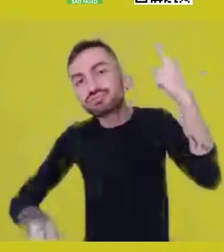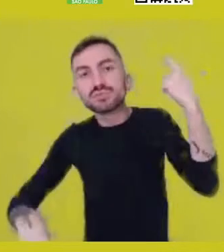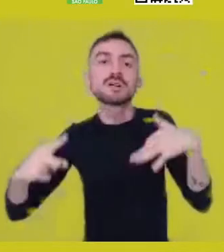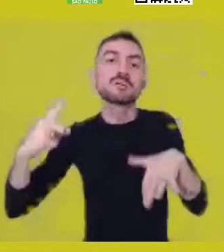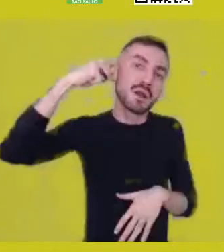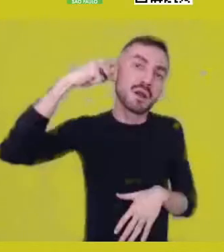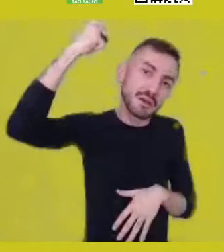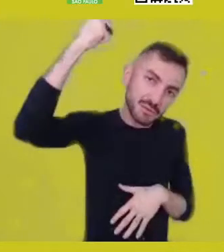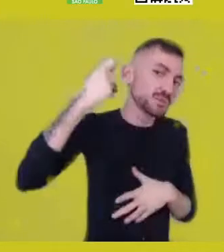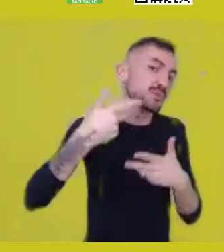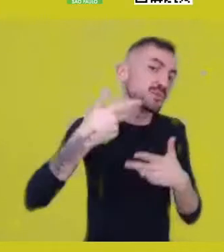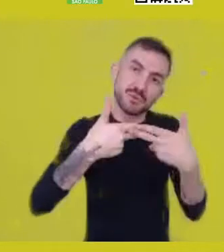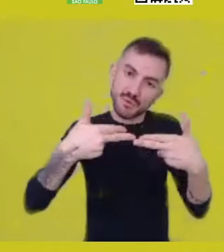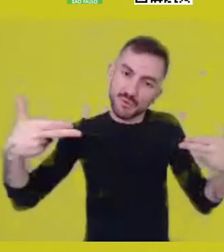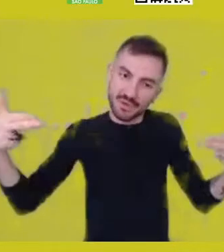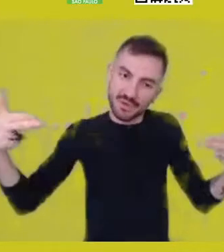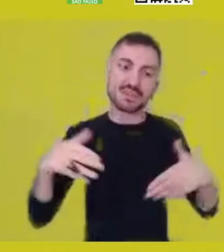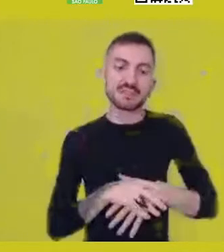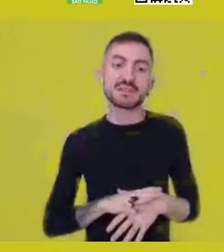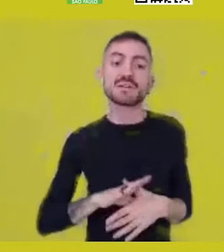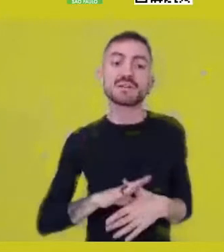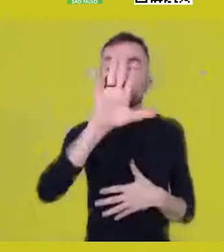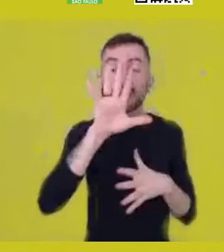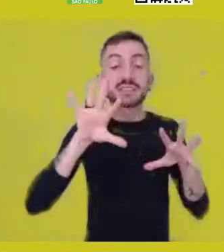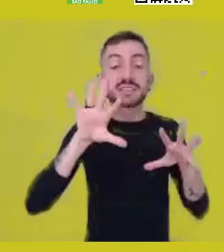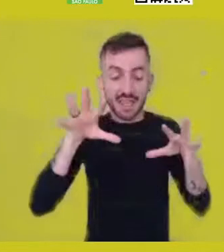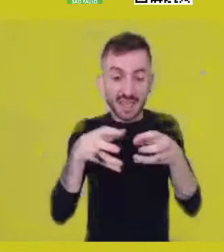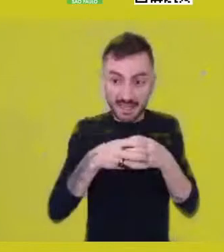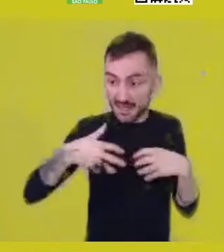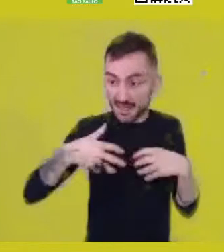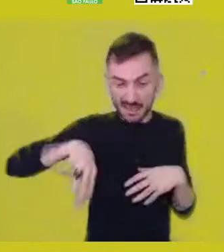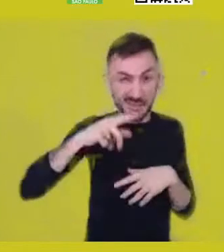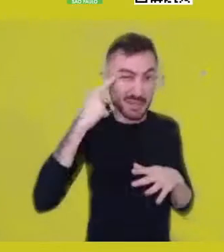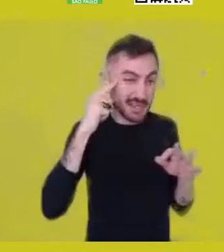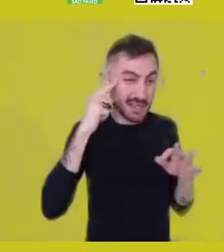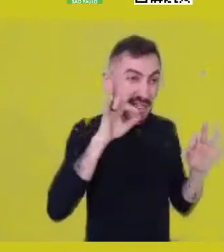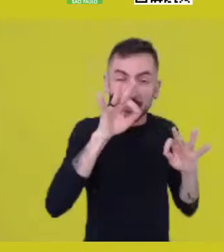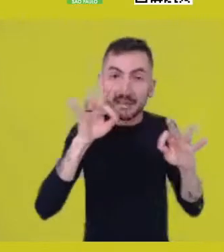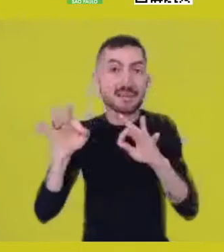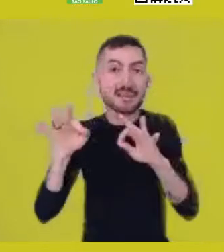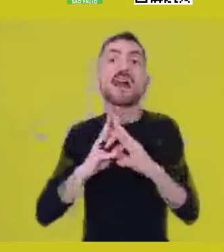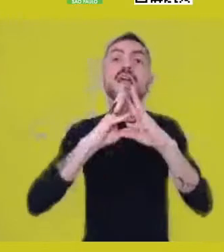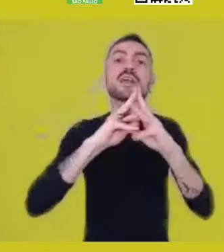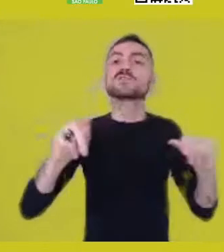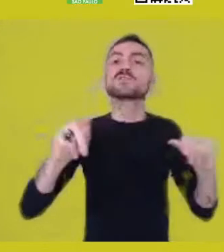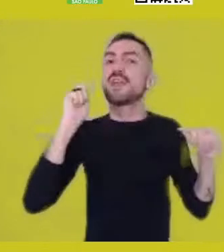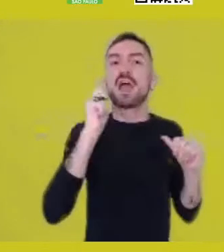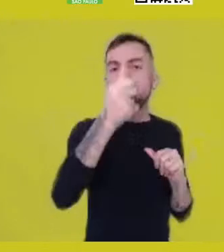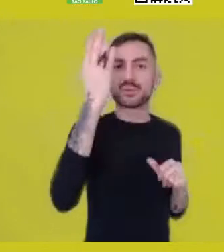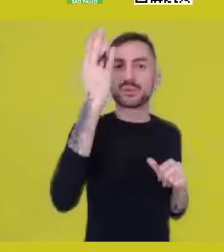but our staff will try and solve those as quickly as possible.